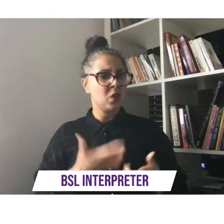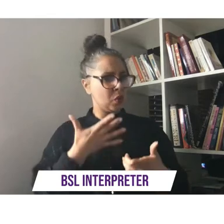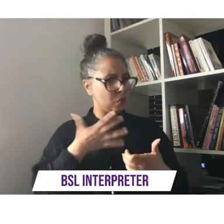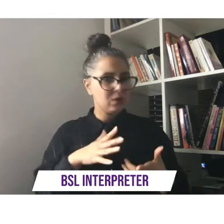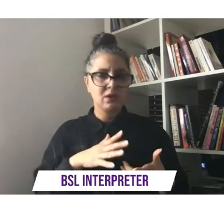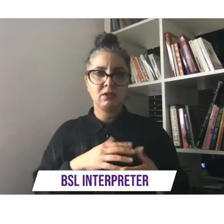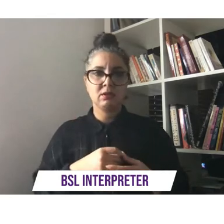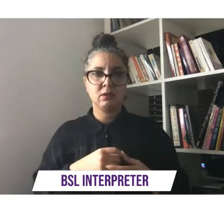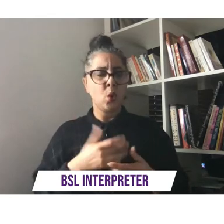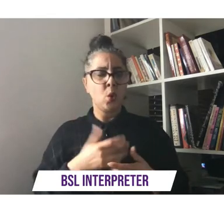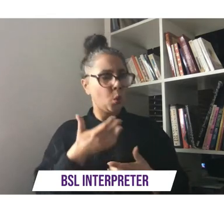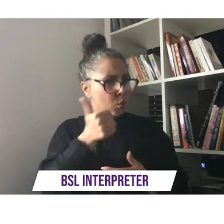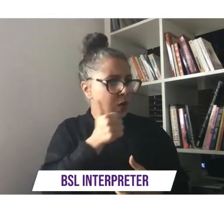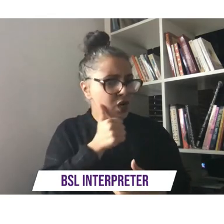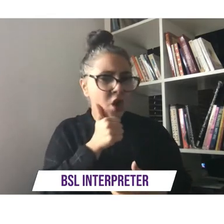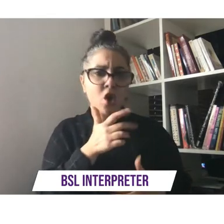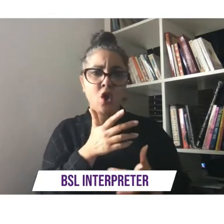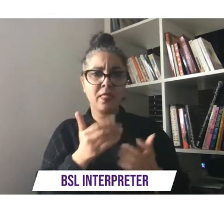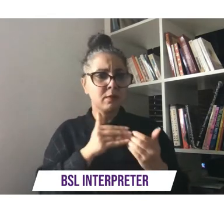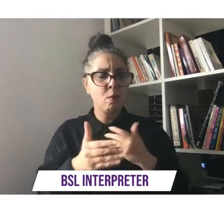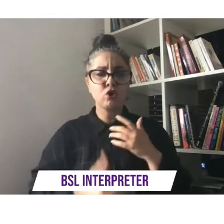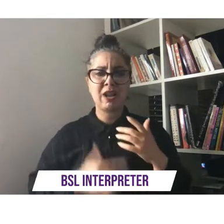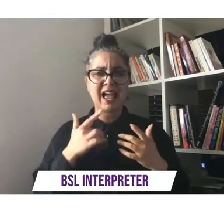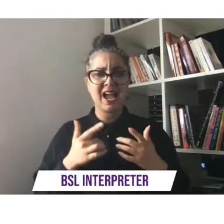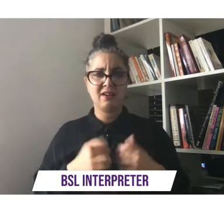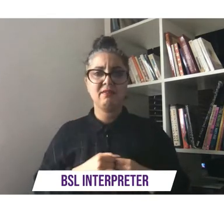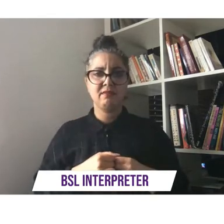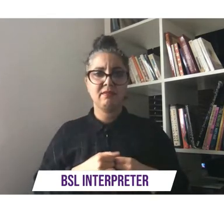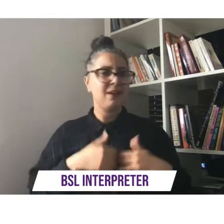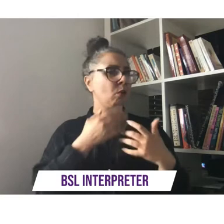we know that there is more to life than whatever stereotype they tried to force upon us